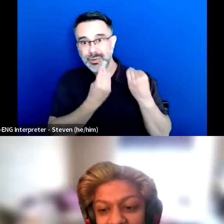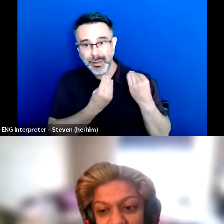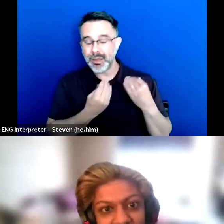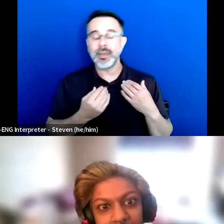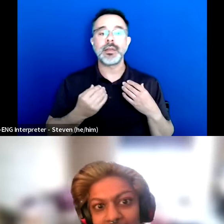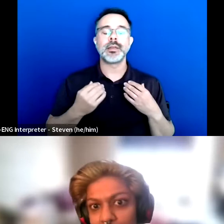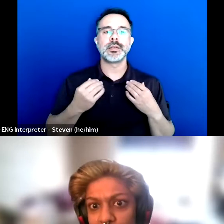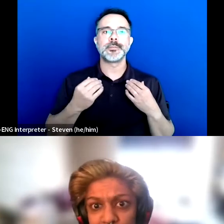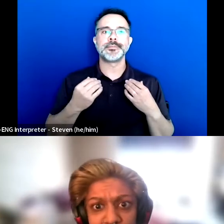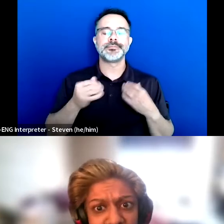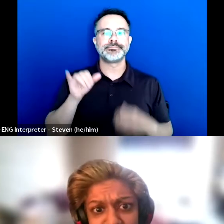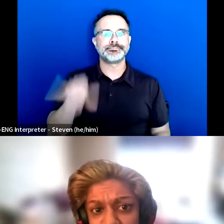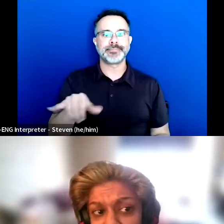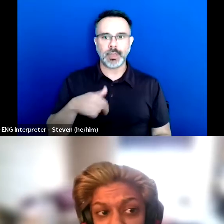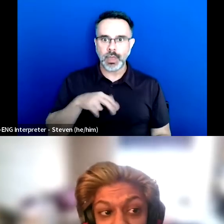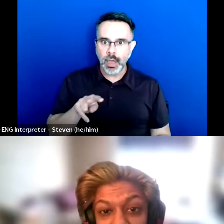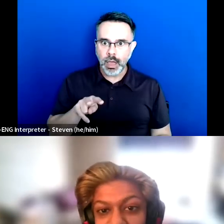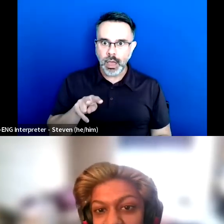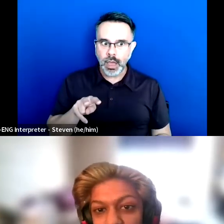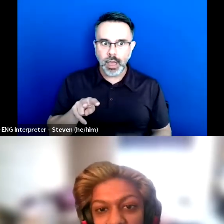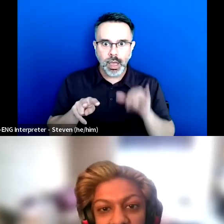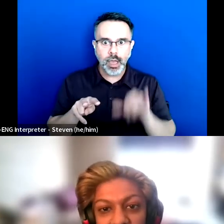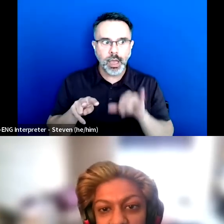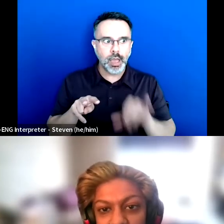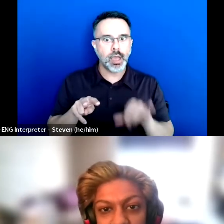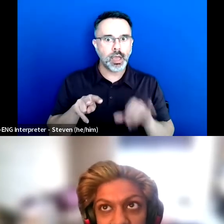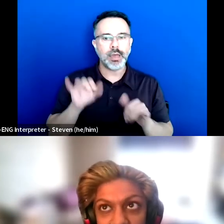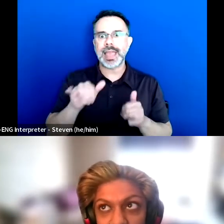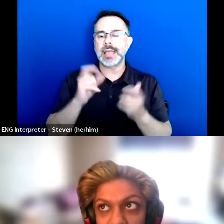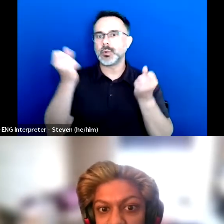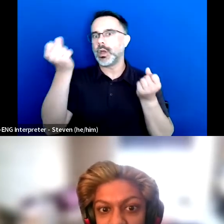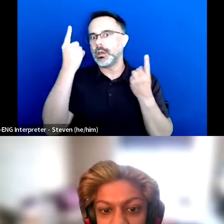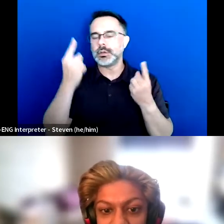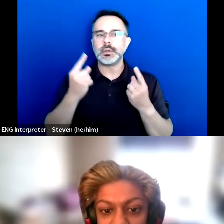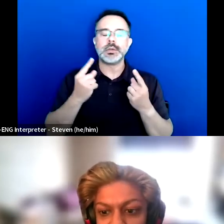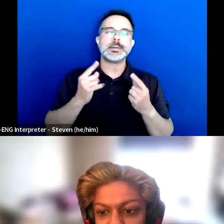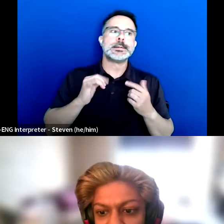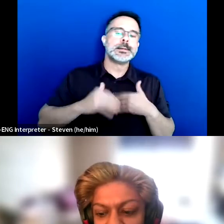And so that's how I came to terms with my gender. That's how I learned about other folks.